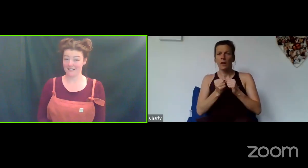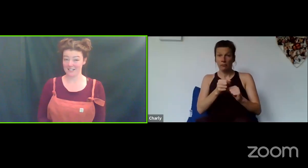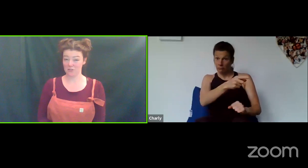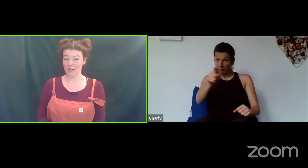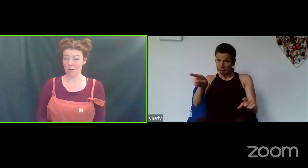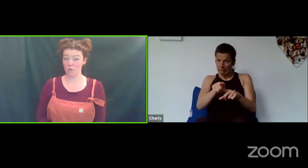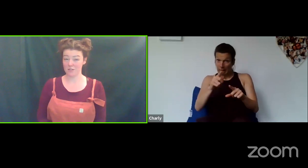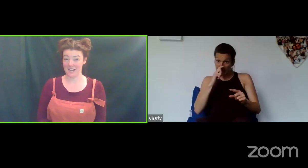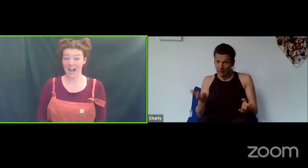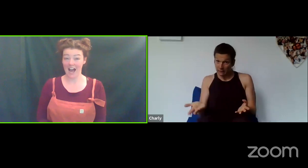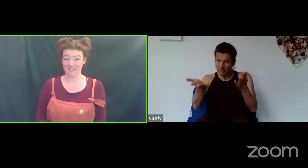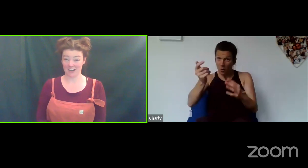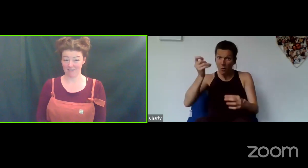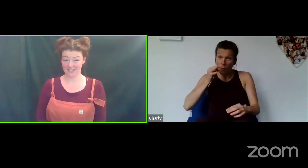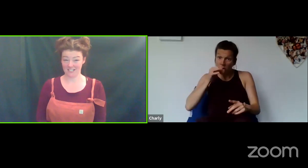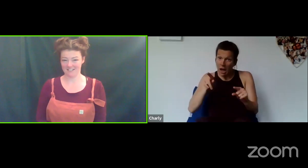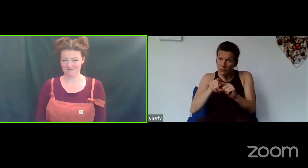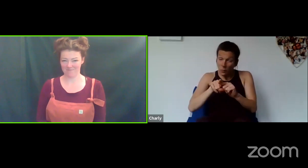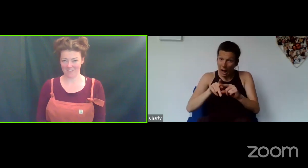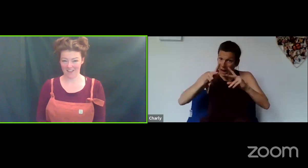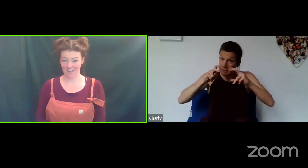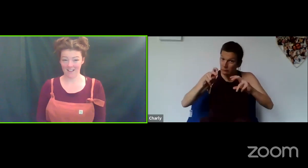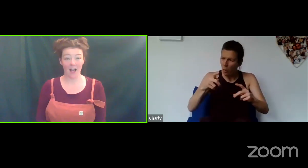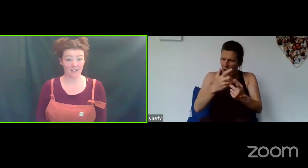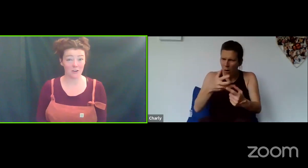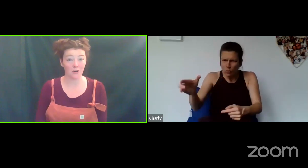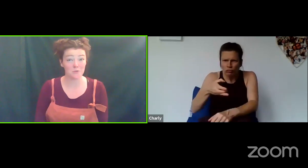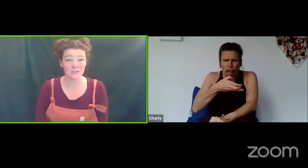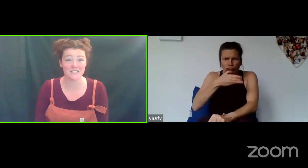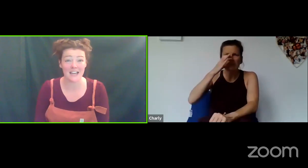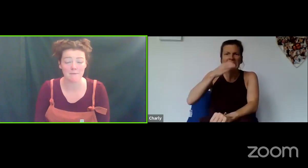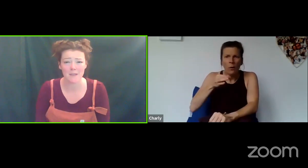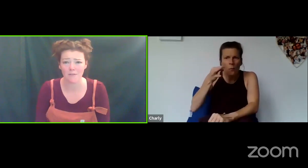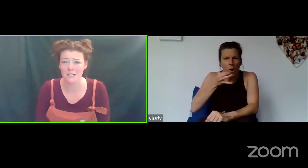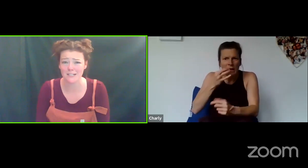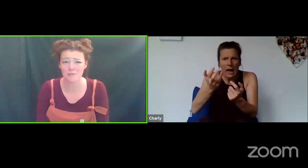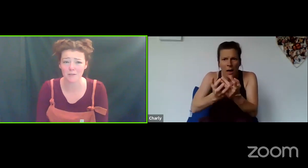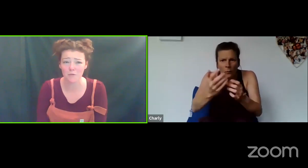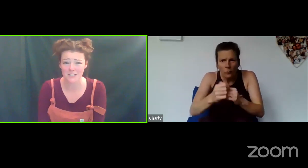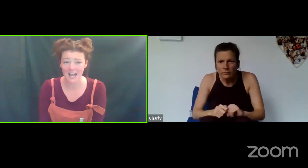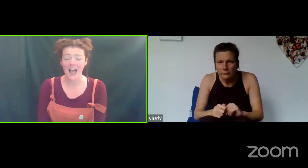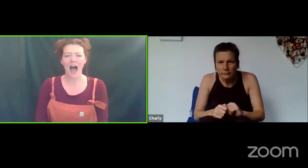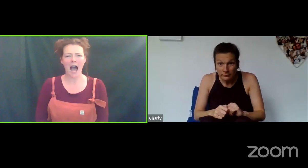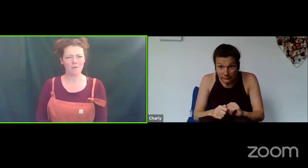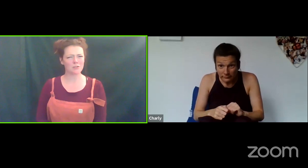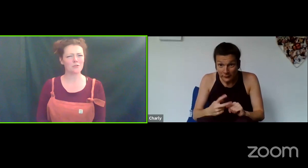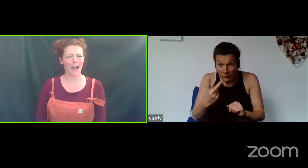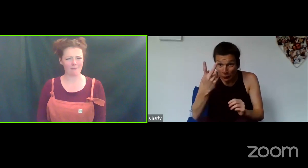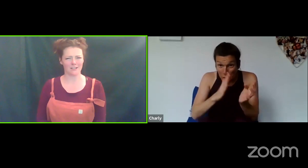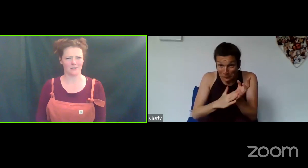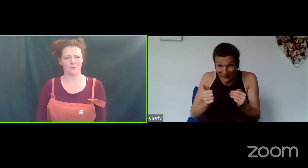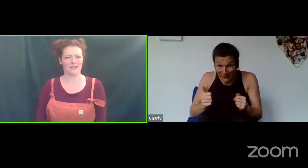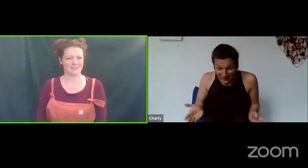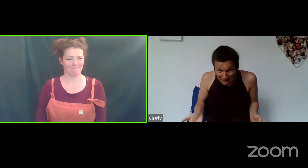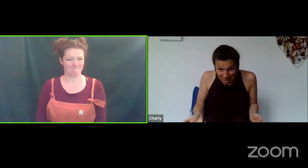drinking water as our character, and you can all do the same. If you need a drink of water, how would your character do it?